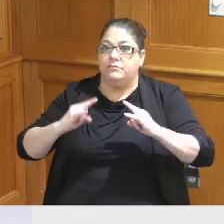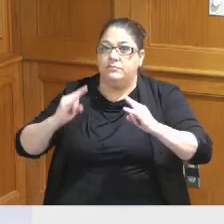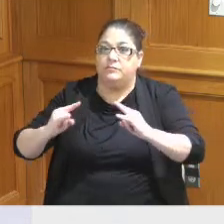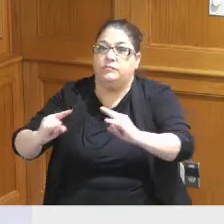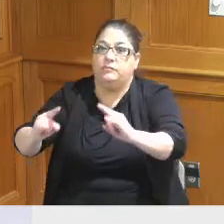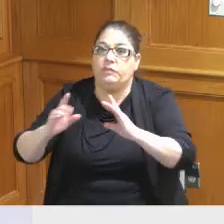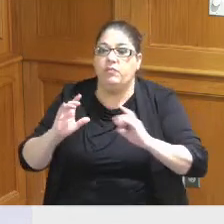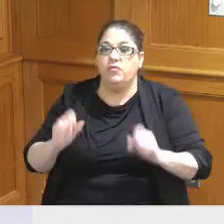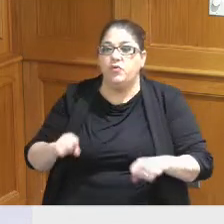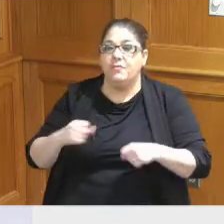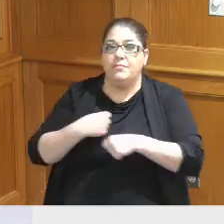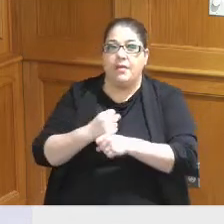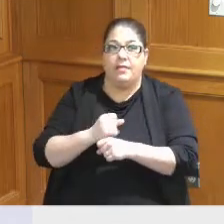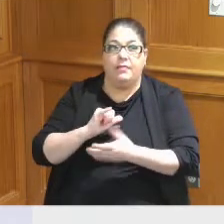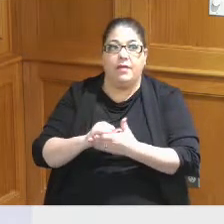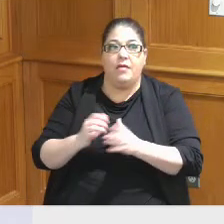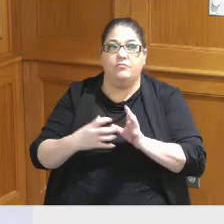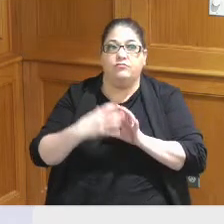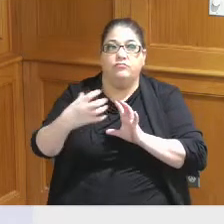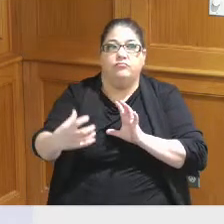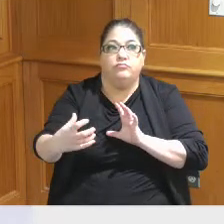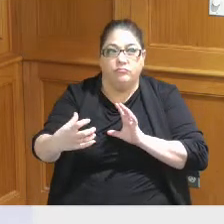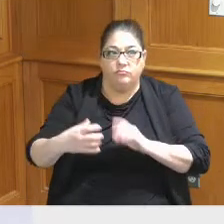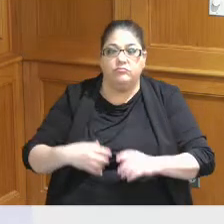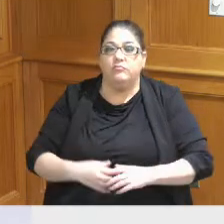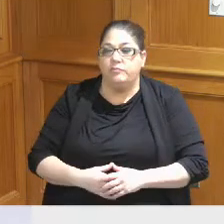requirements but I can imagine that that's a pretty big site that could accommodate things